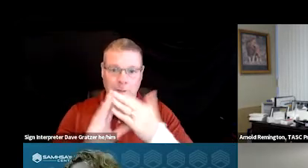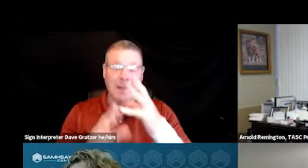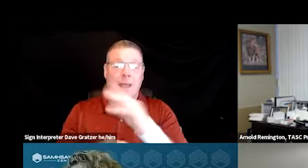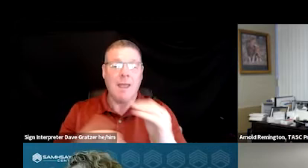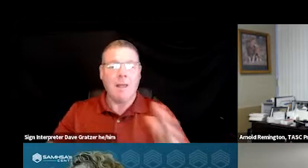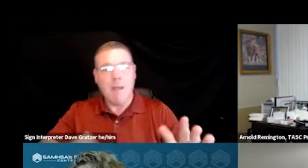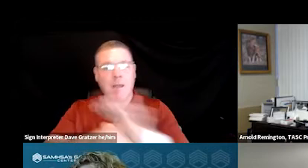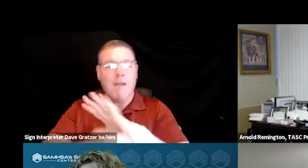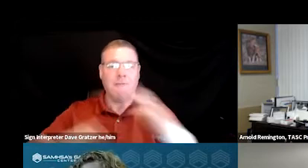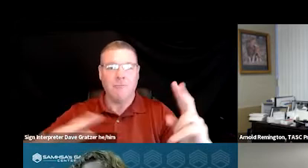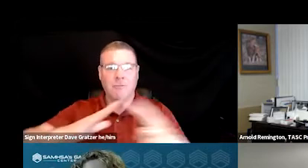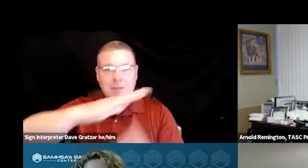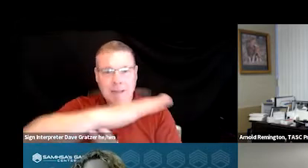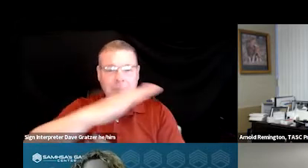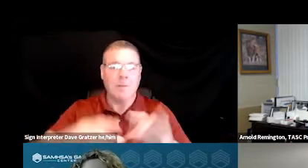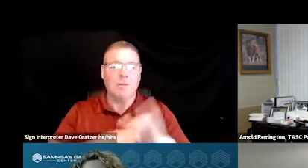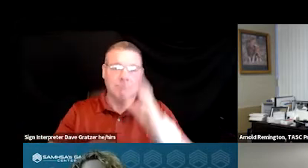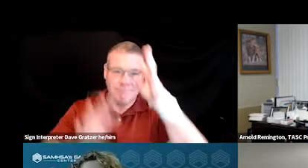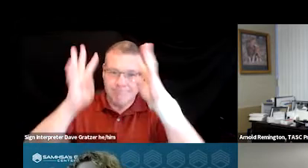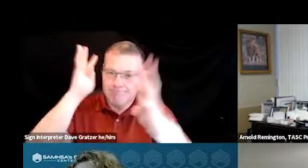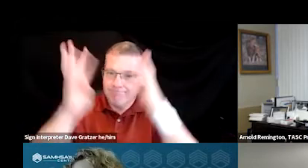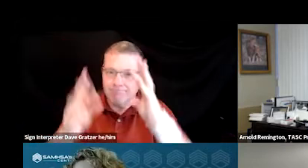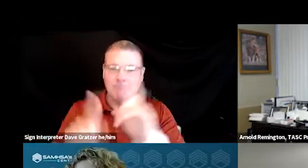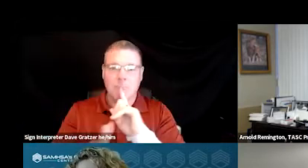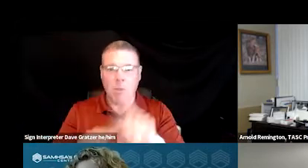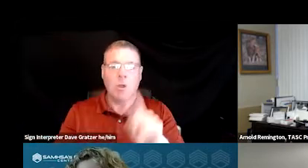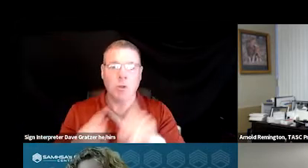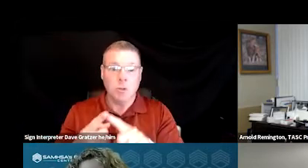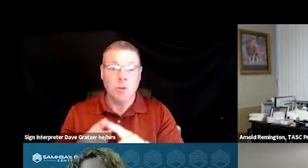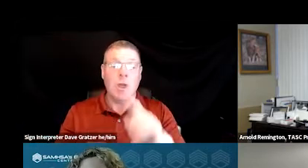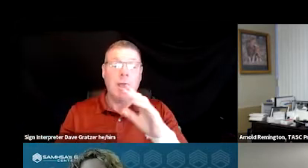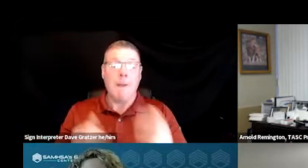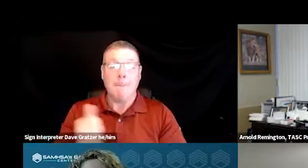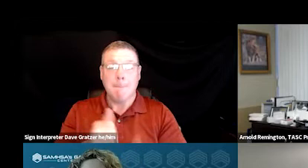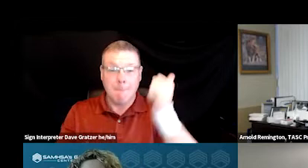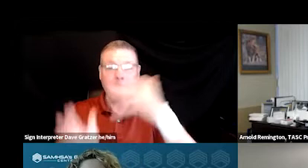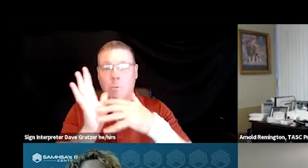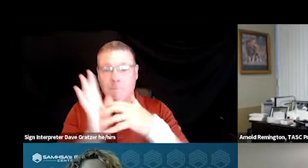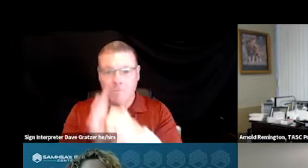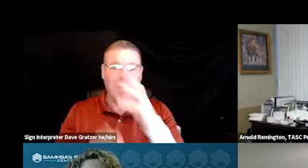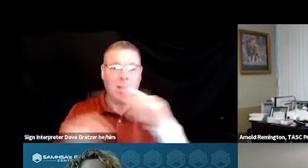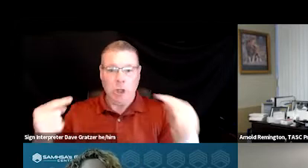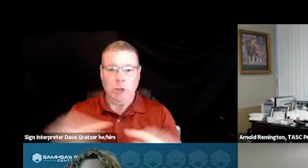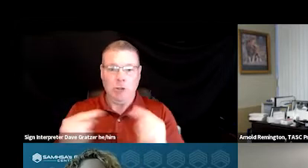offering innovative solutions, to test the lives of the most vulnerable and hurting in our community.